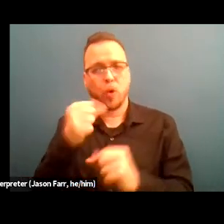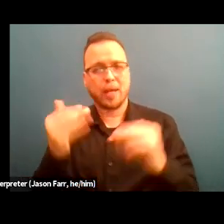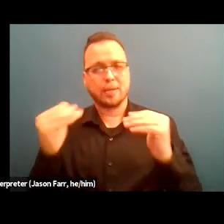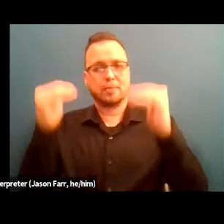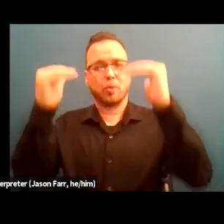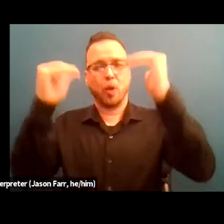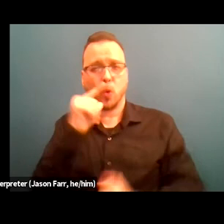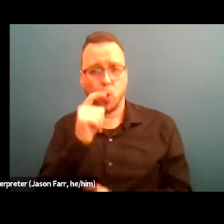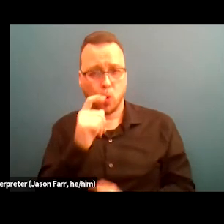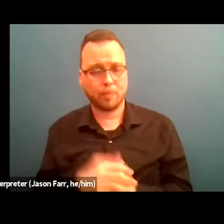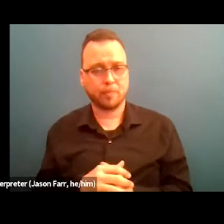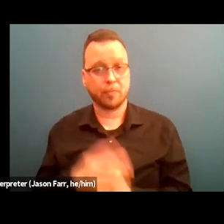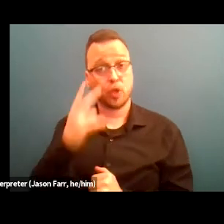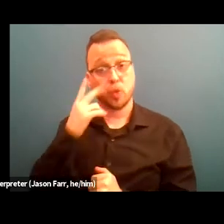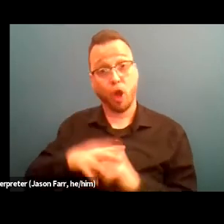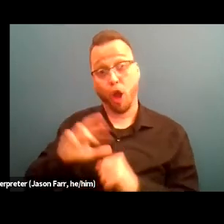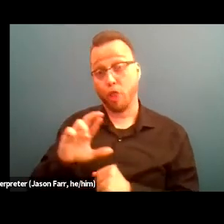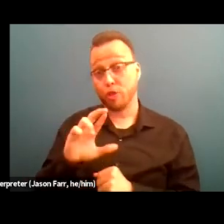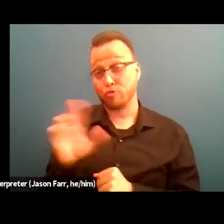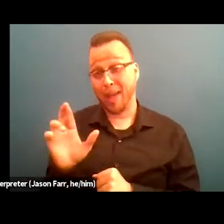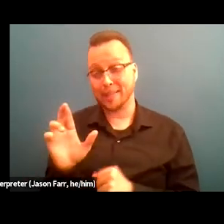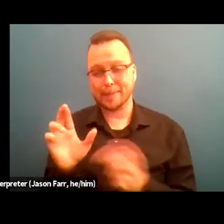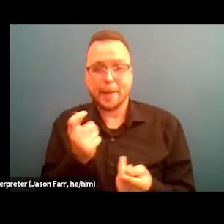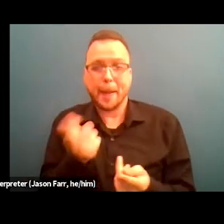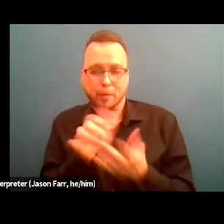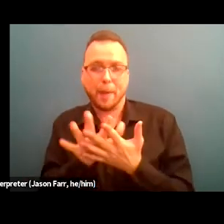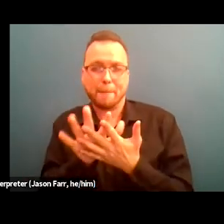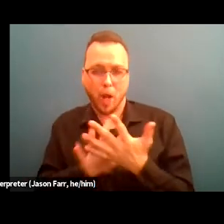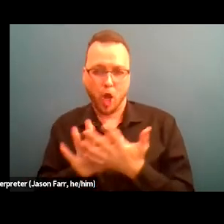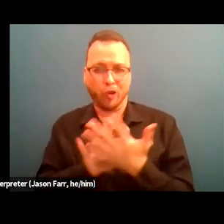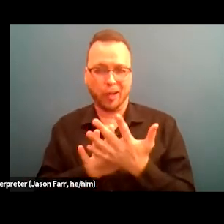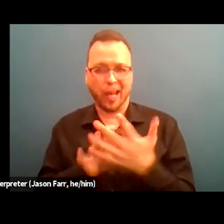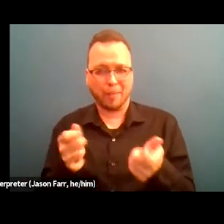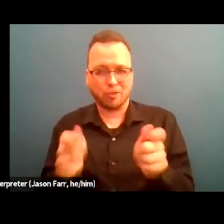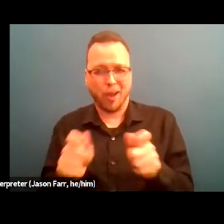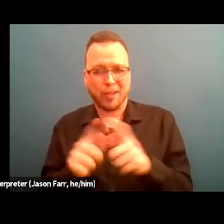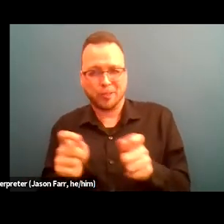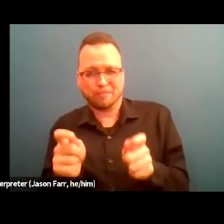You'll see here to the right, it's a little bit blurry. And I was trying to pull up some of the current numbers